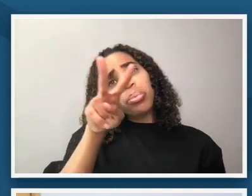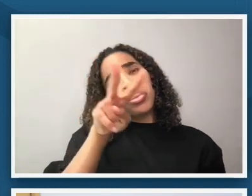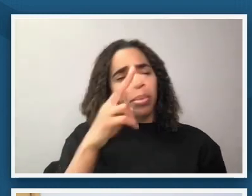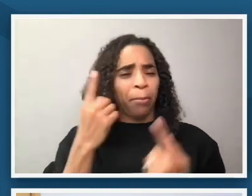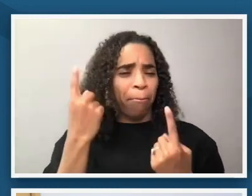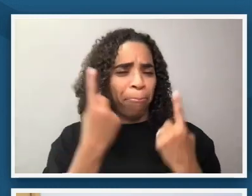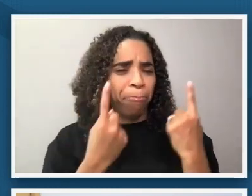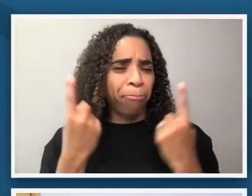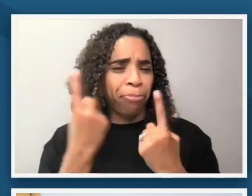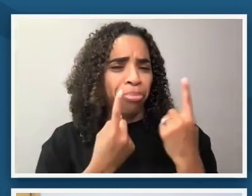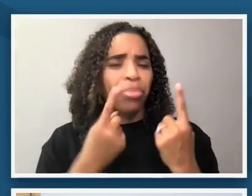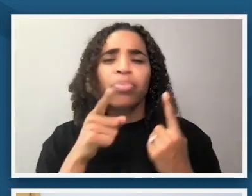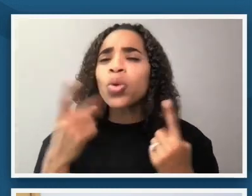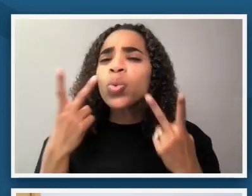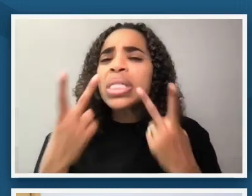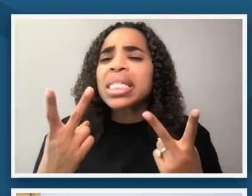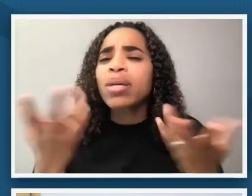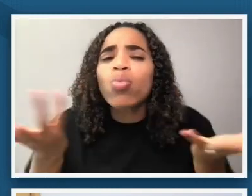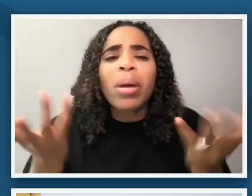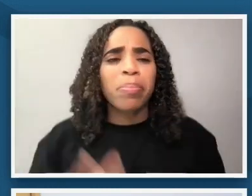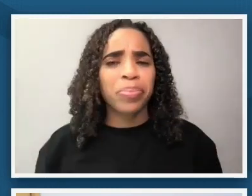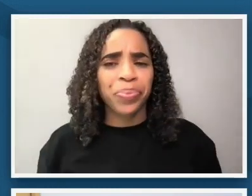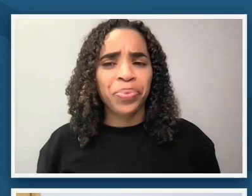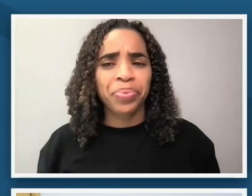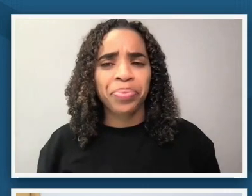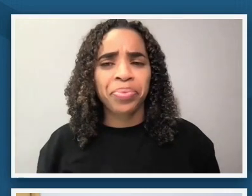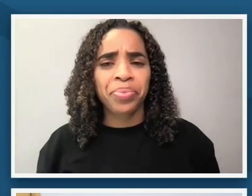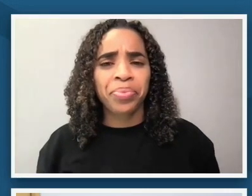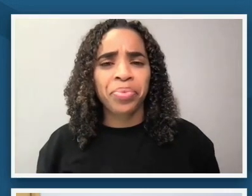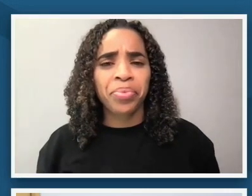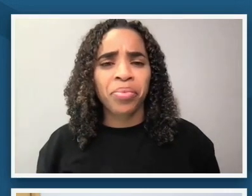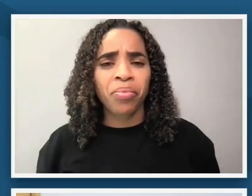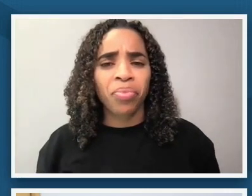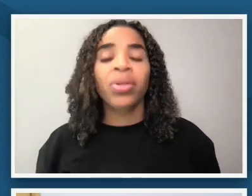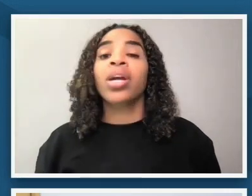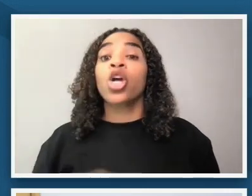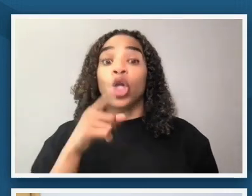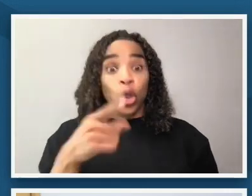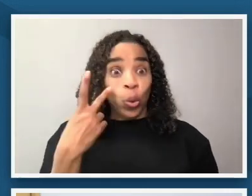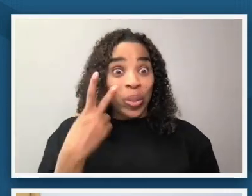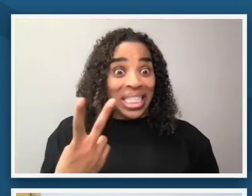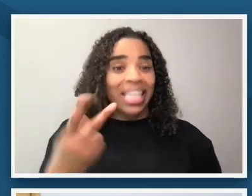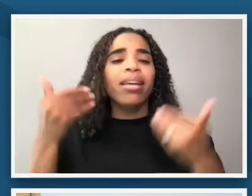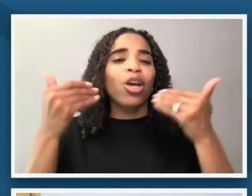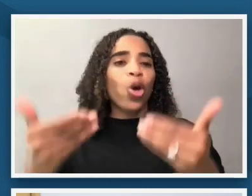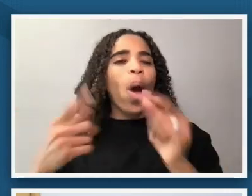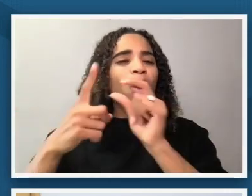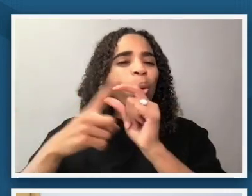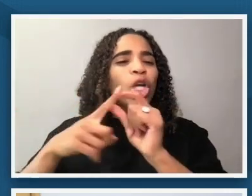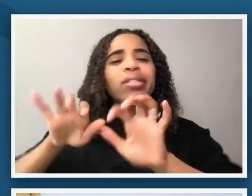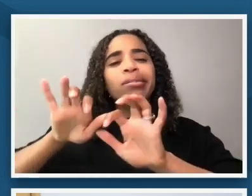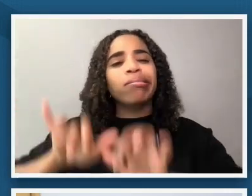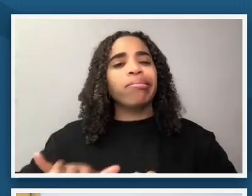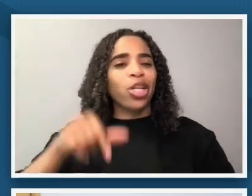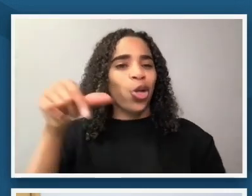do you see and then start dropping in what you're what you're seeing in the q a box and